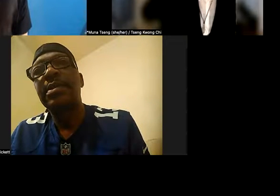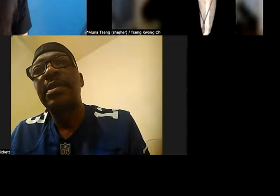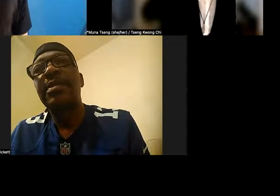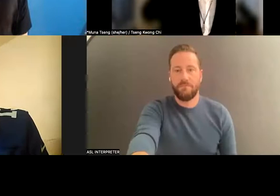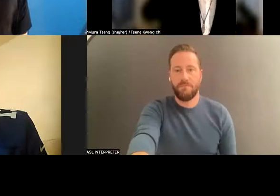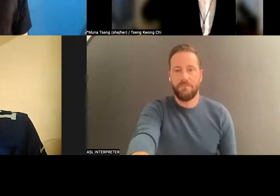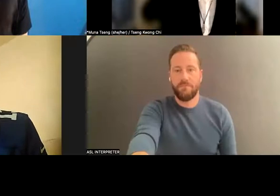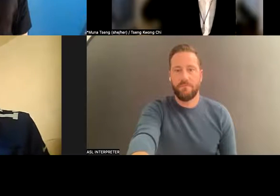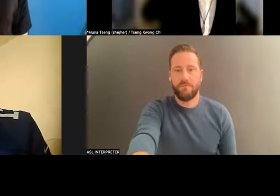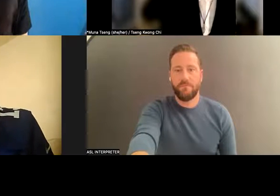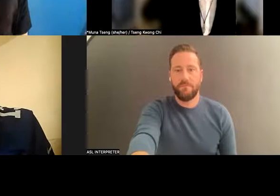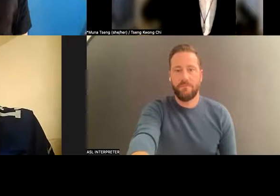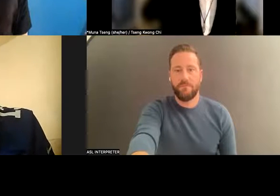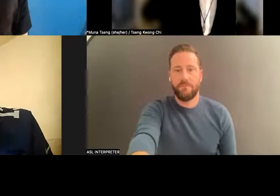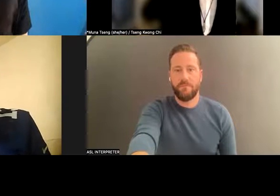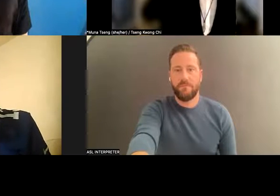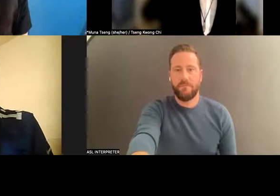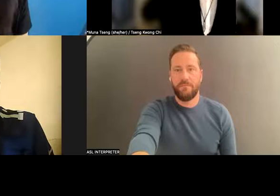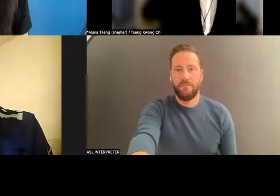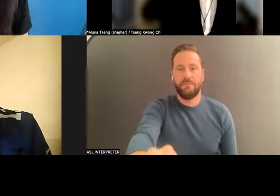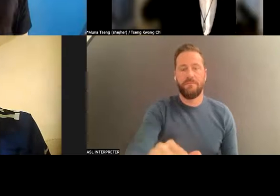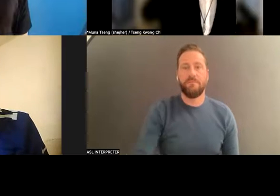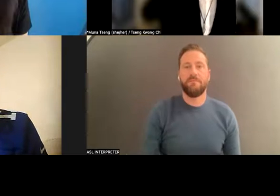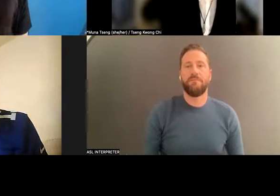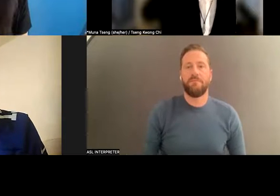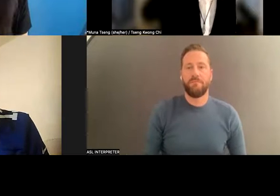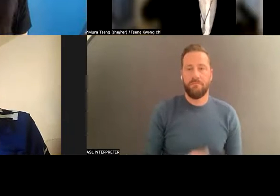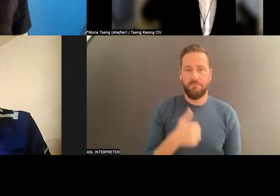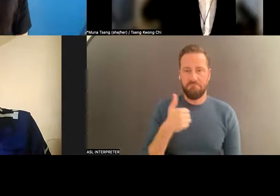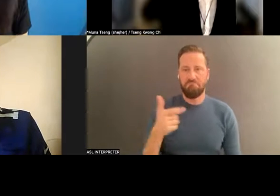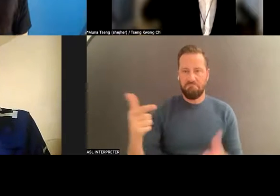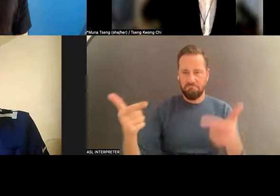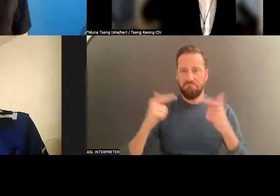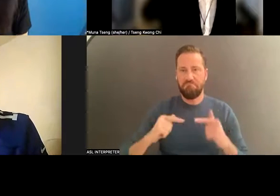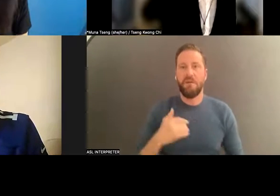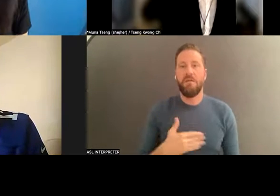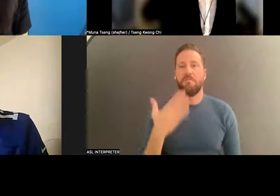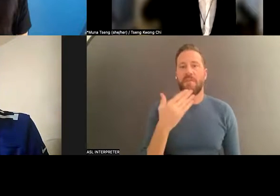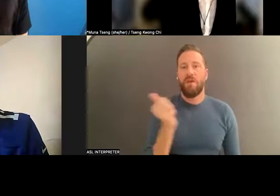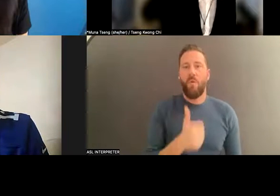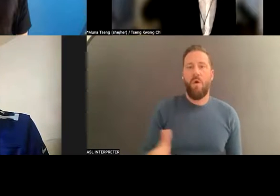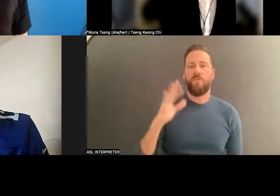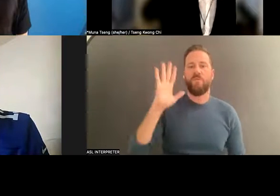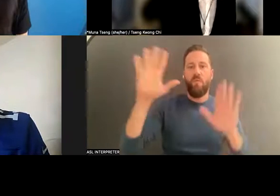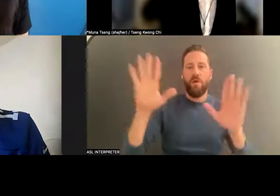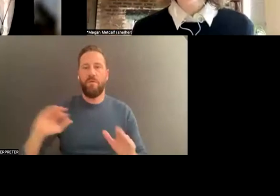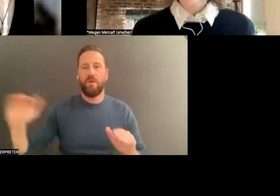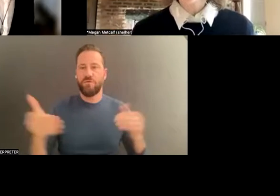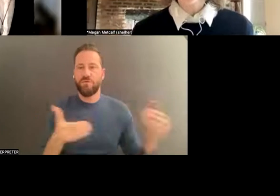for those incredible introductions to what you're doing. And your timeline in doing that. I'm